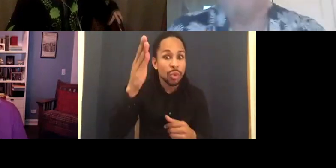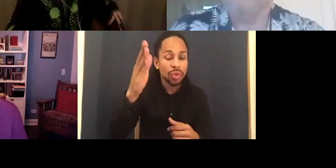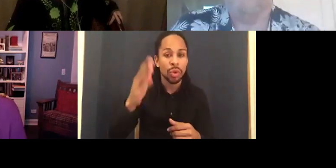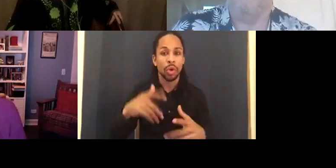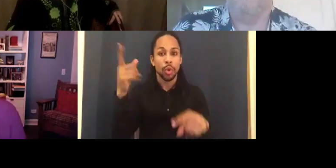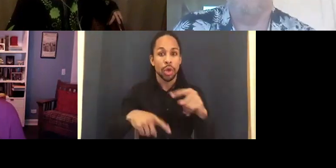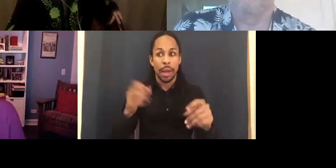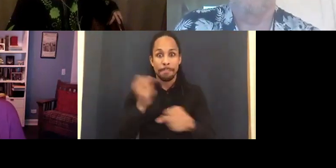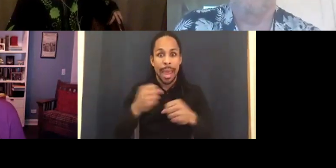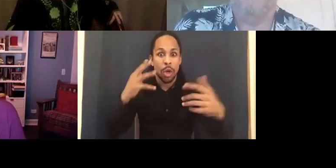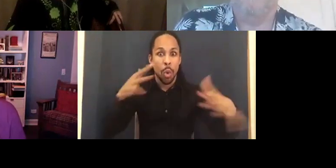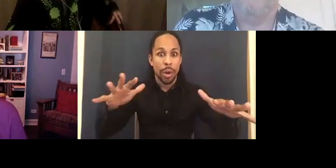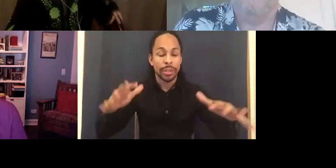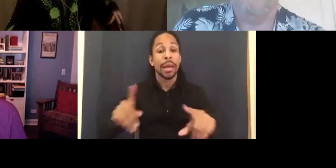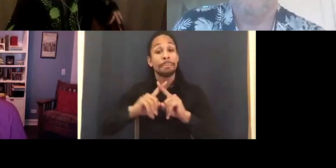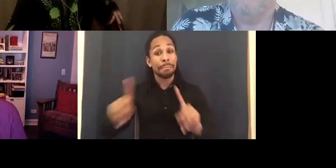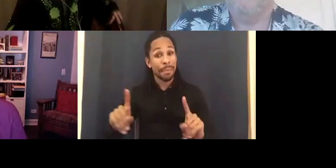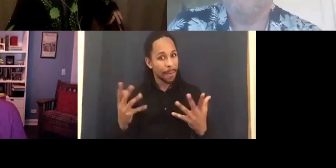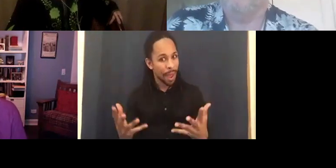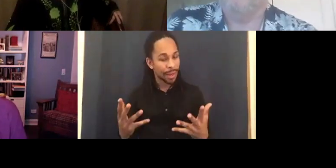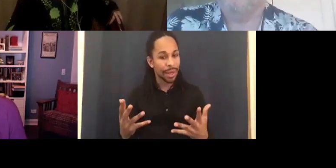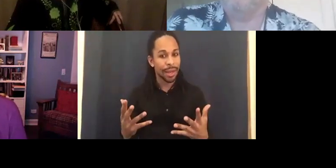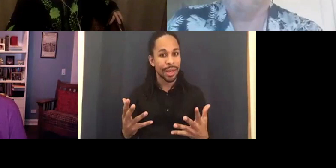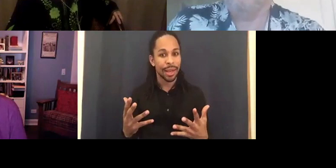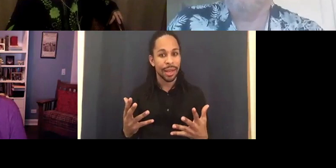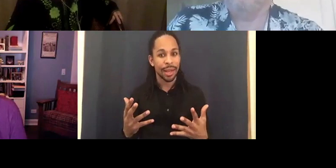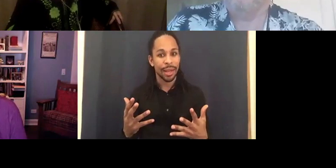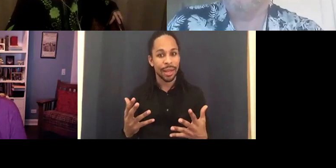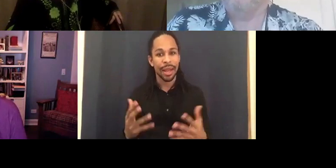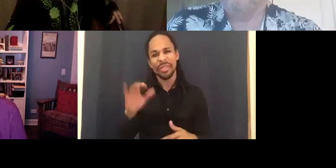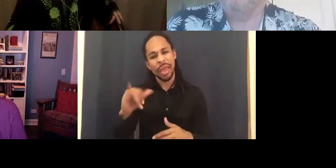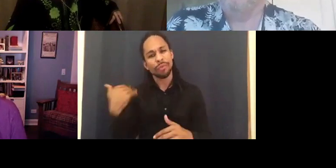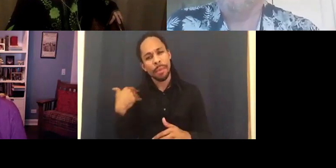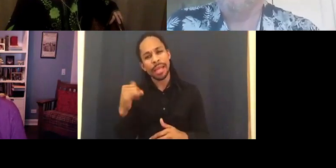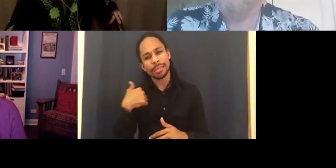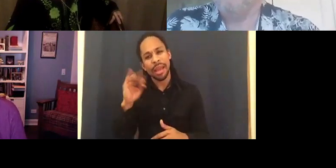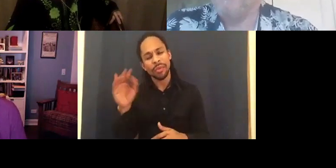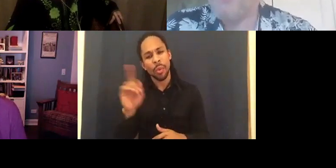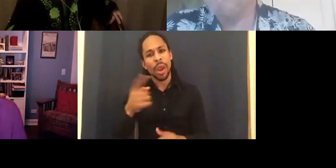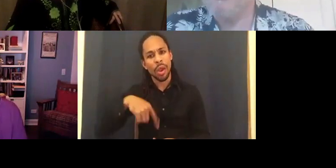Although that sort of reminds me of where we're at now. I was just